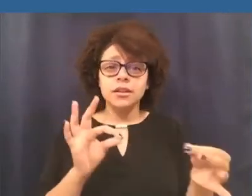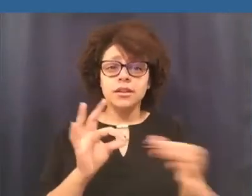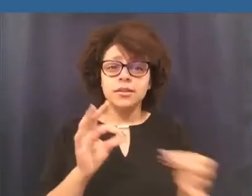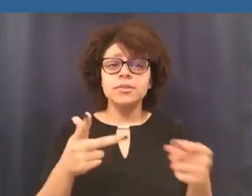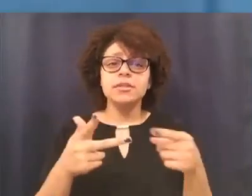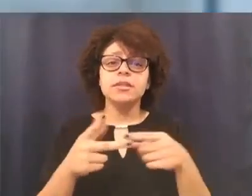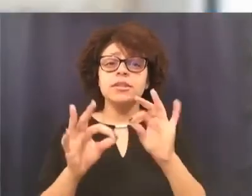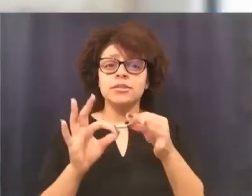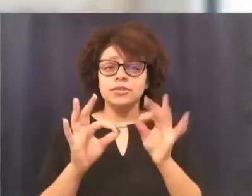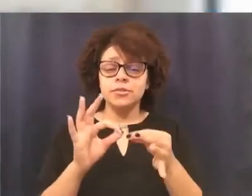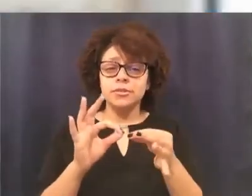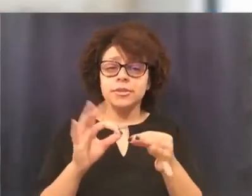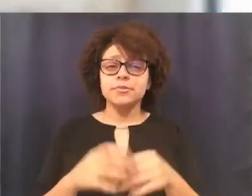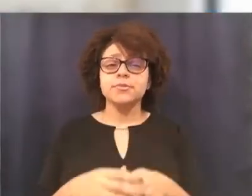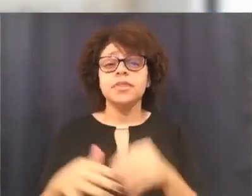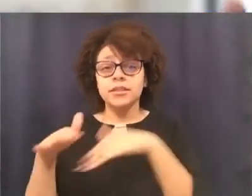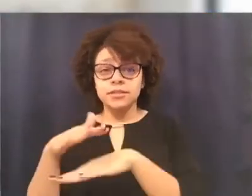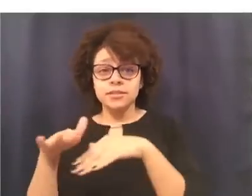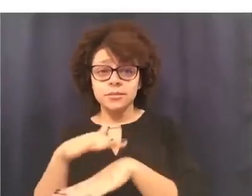services: Accessibility and Litigation.